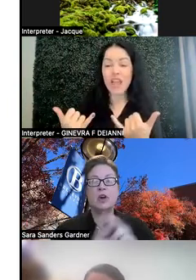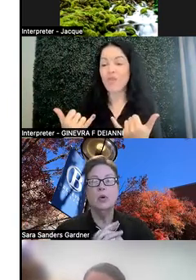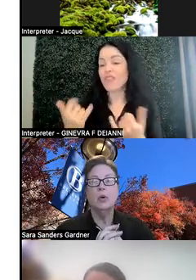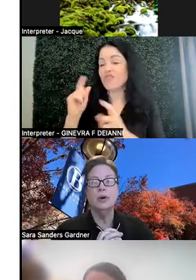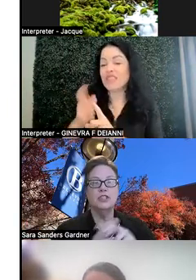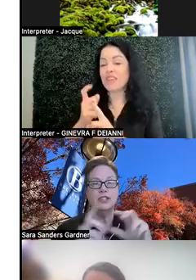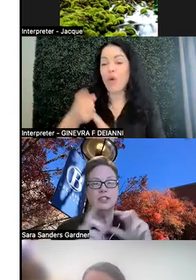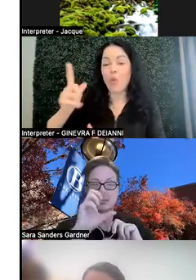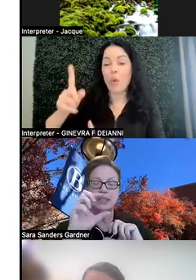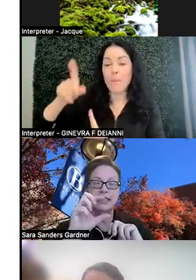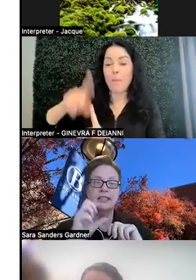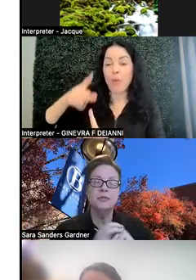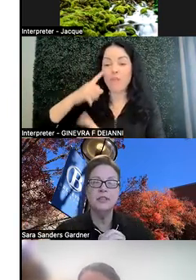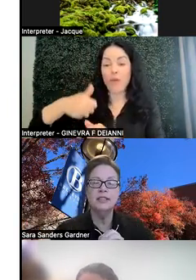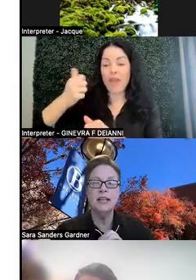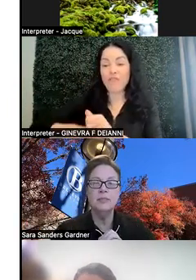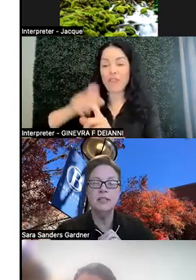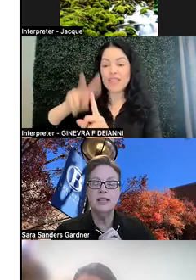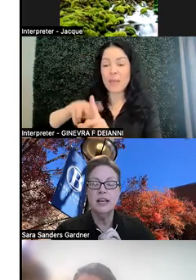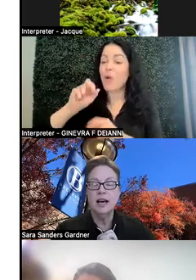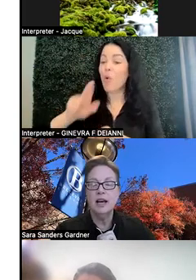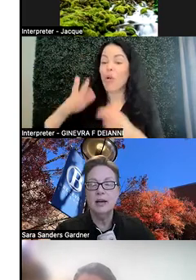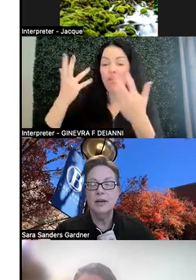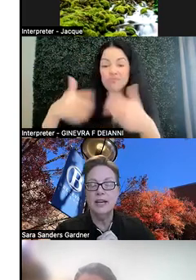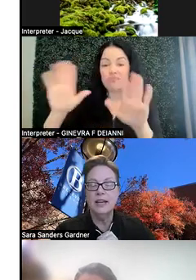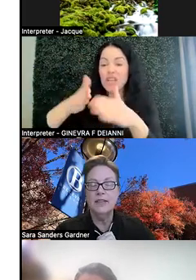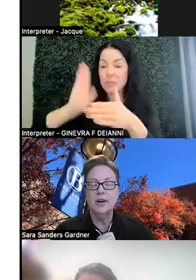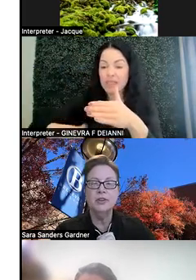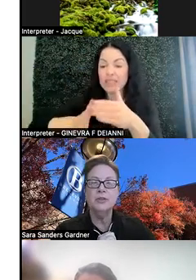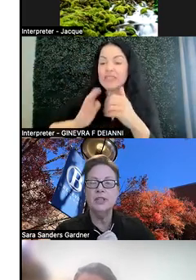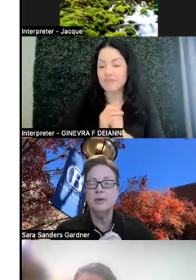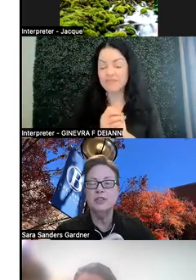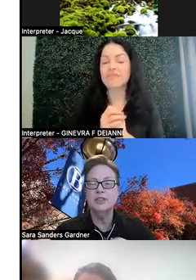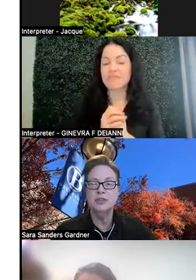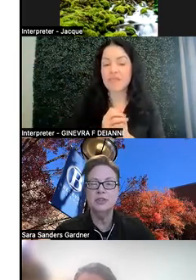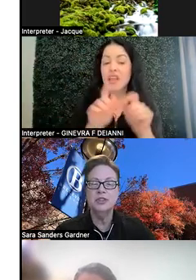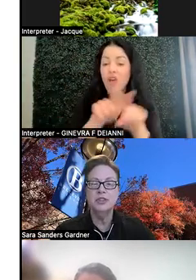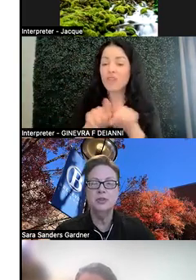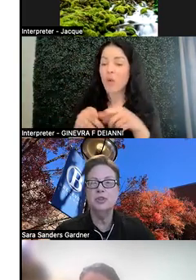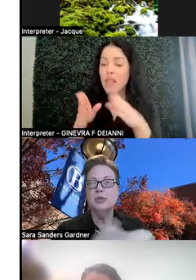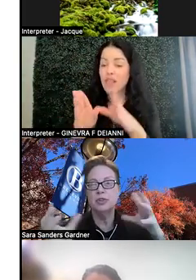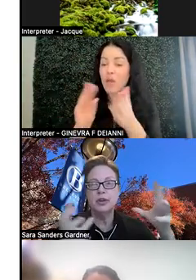or just a complete for the assignment. And also allowing students to choose their grade